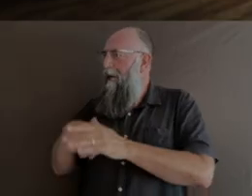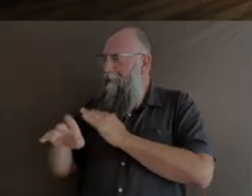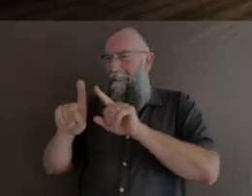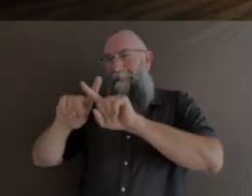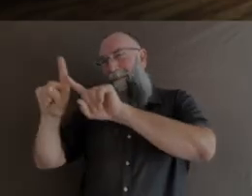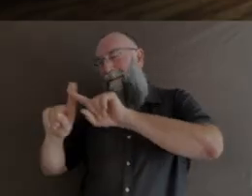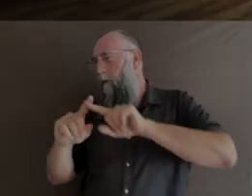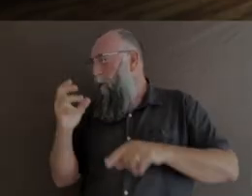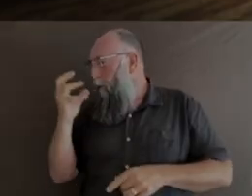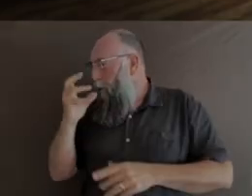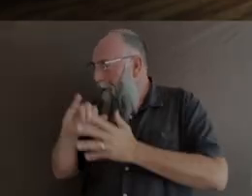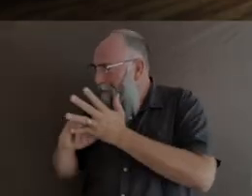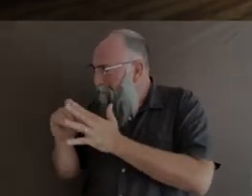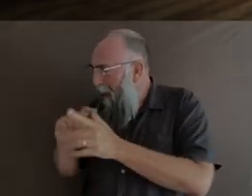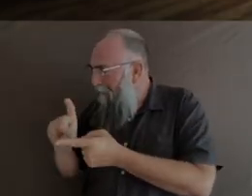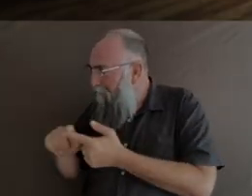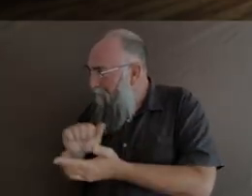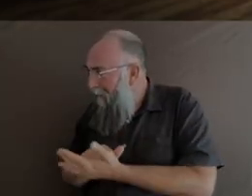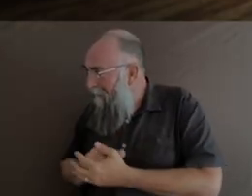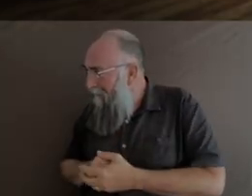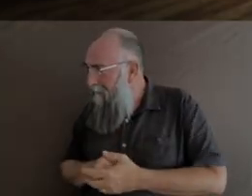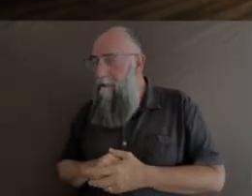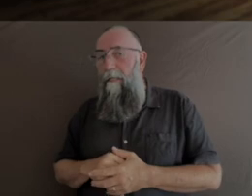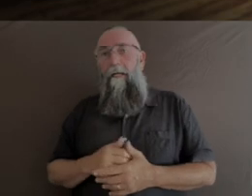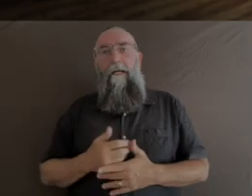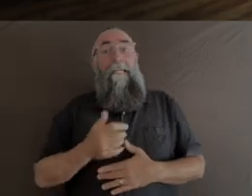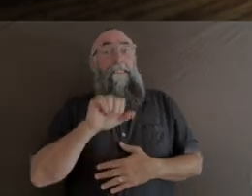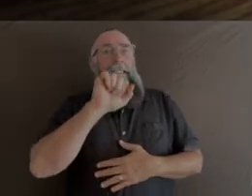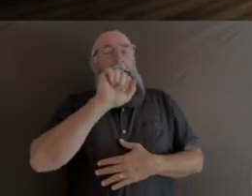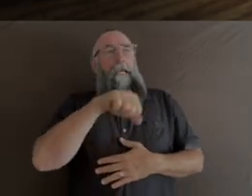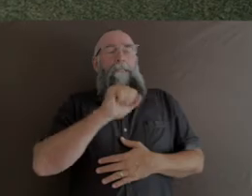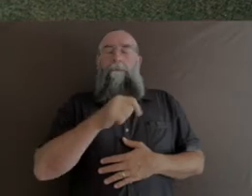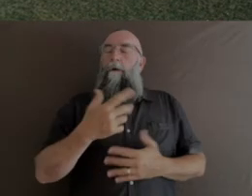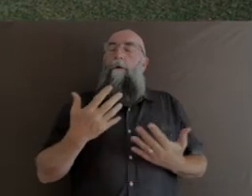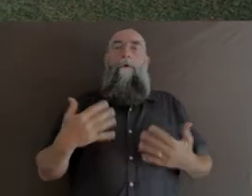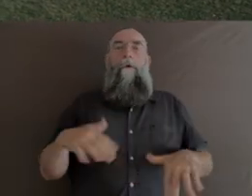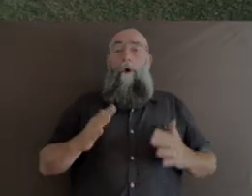Yeah, the human relationship with the environment, with the landscape is key.